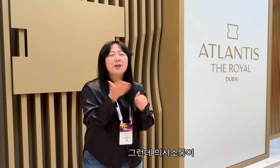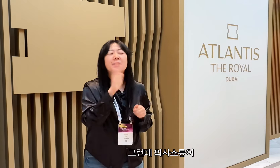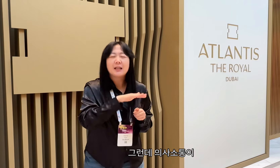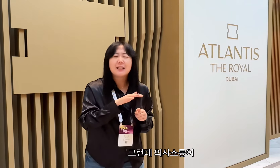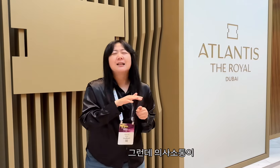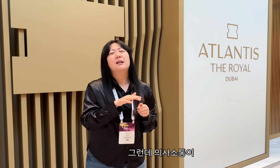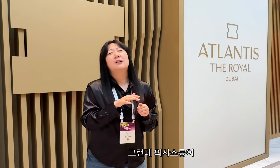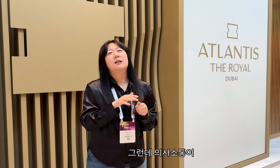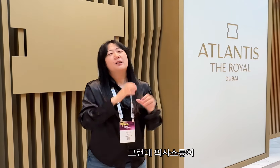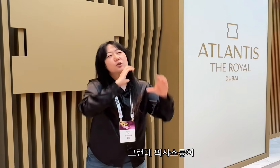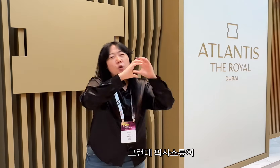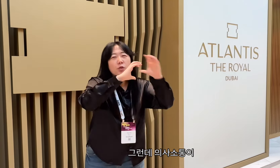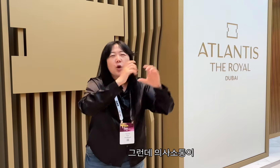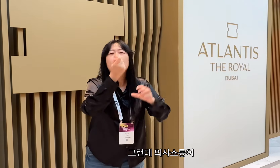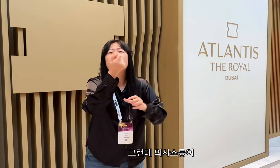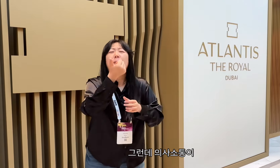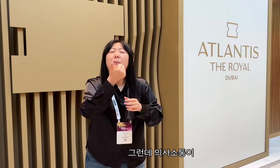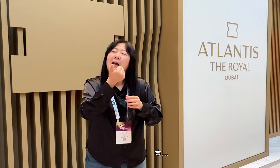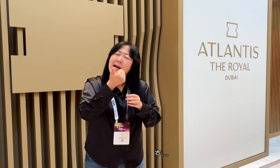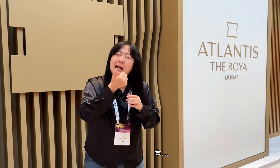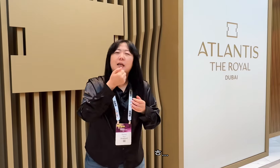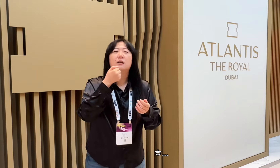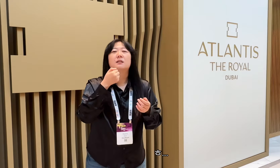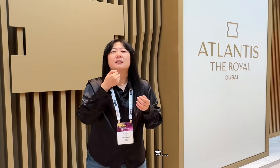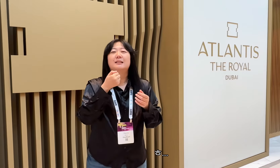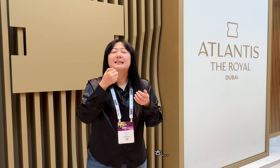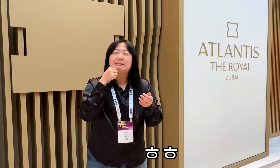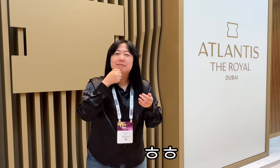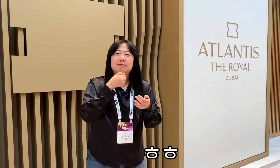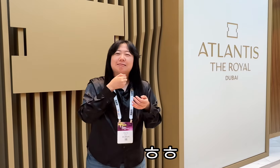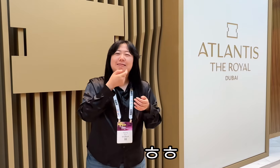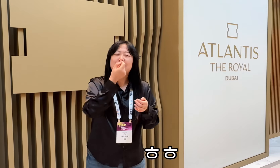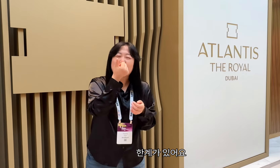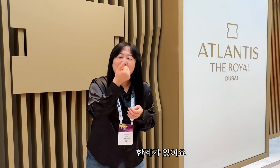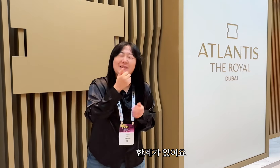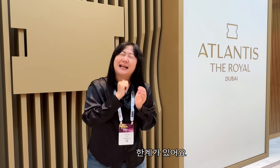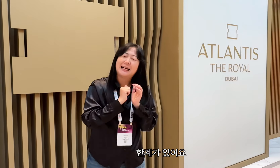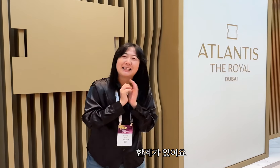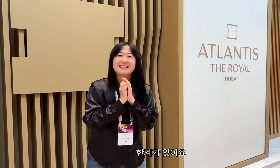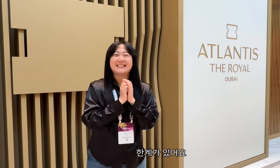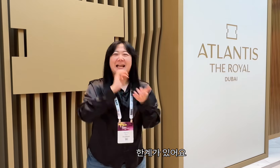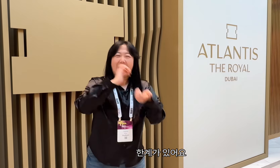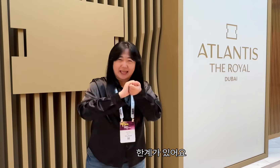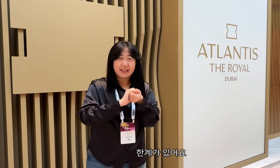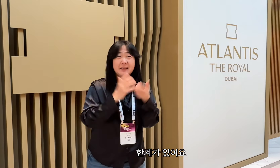However, communication... ha.... haha......... there are limits.